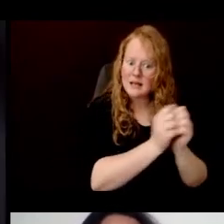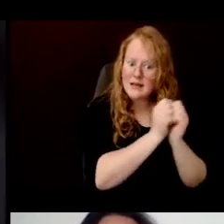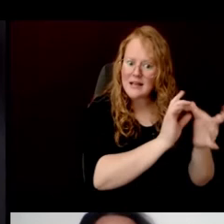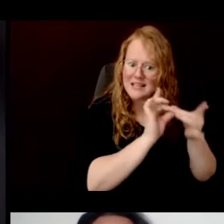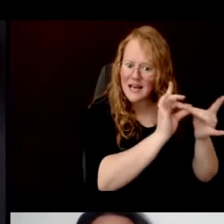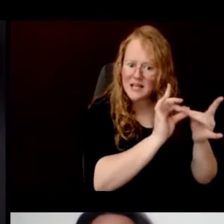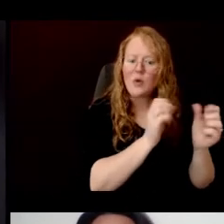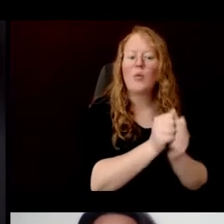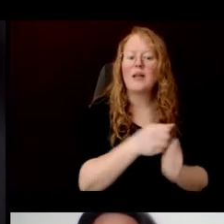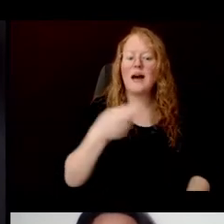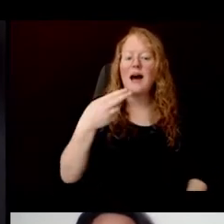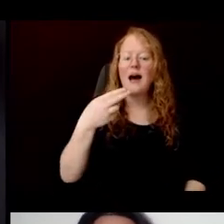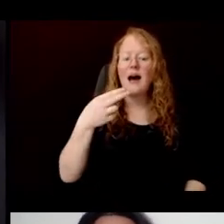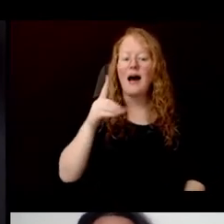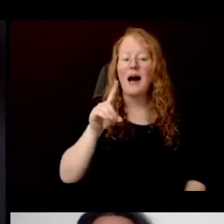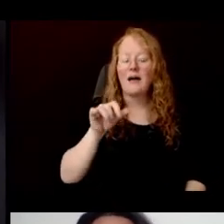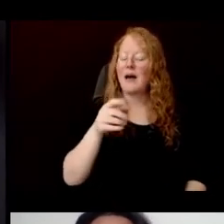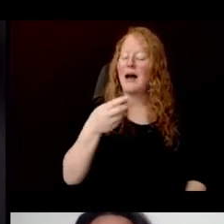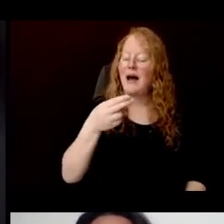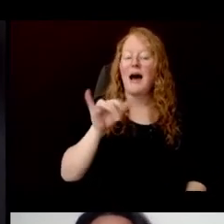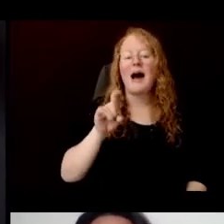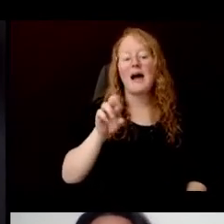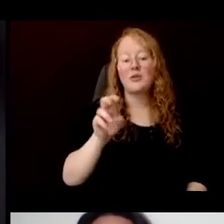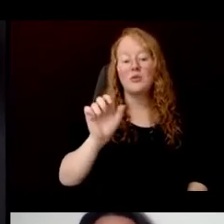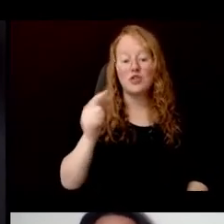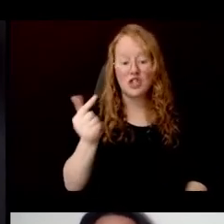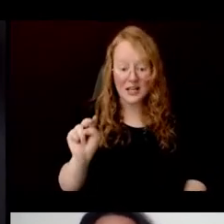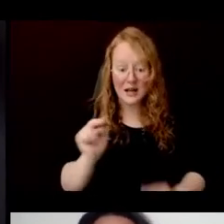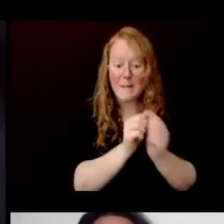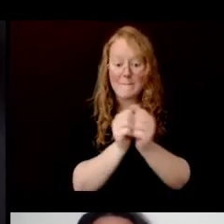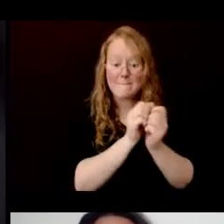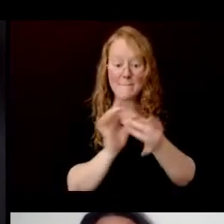You can see these fibers very easily in many kinds of plants.